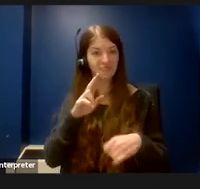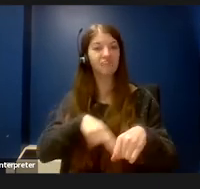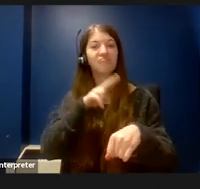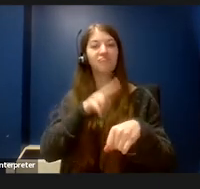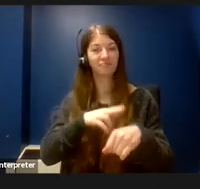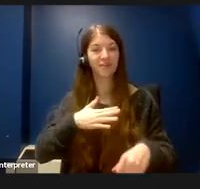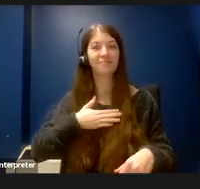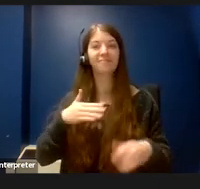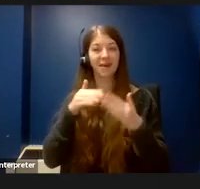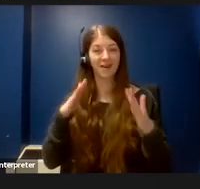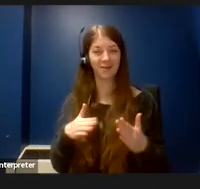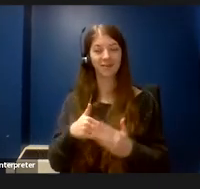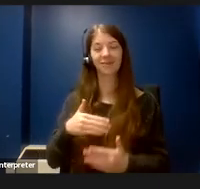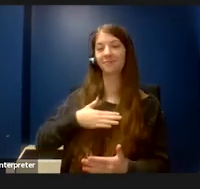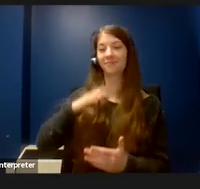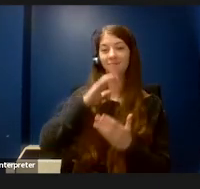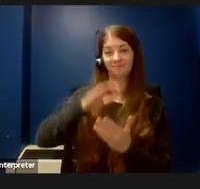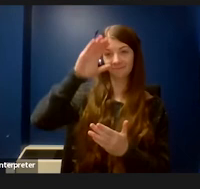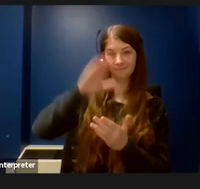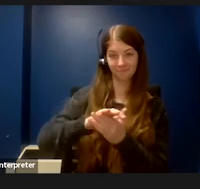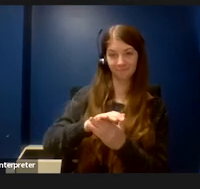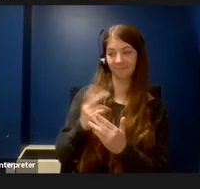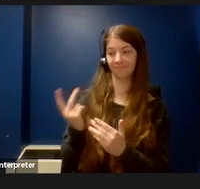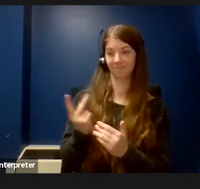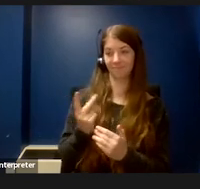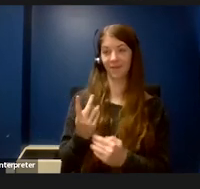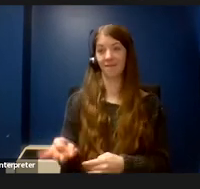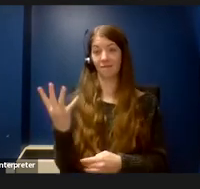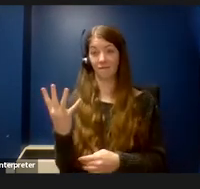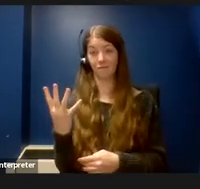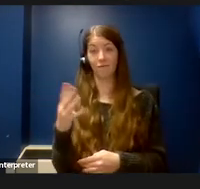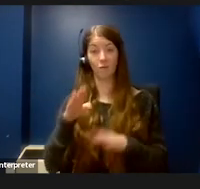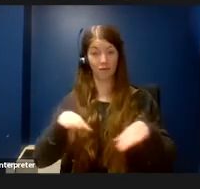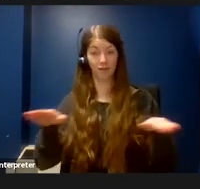My husband and I as well as our four beautiful children all have the same type of dwarfism.